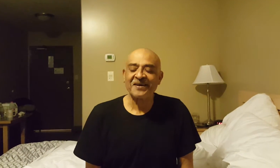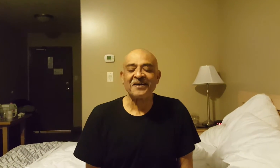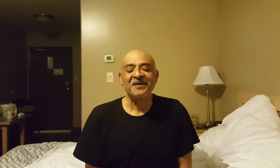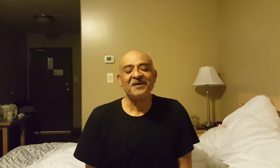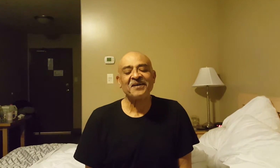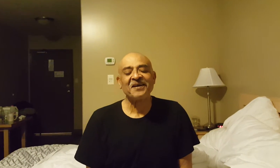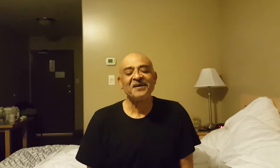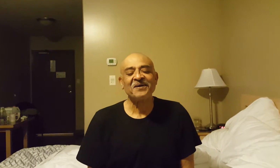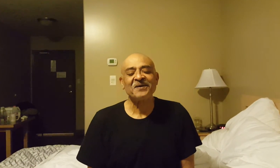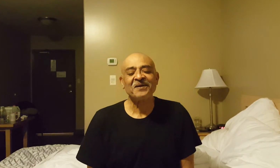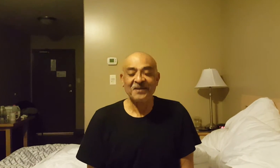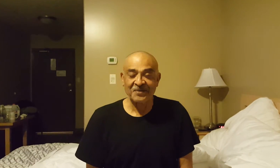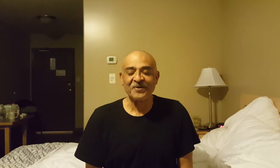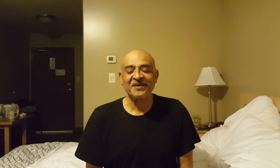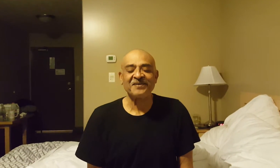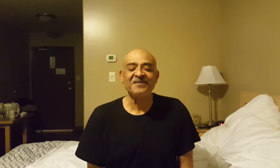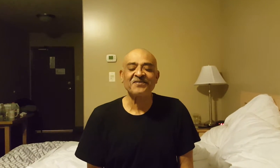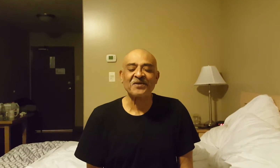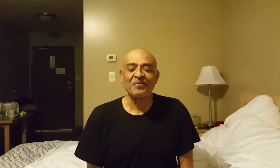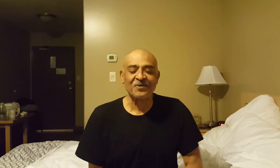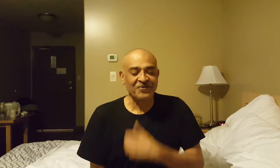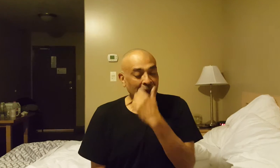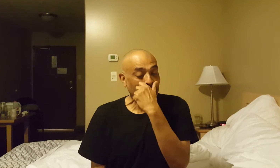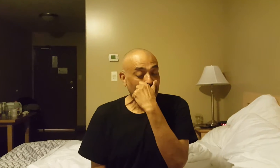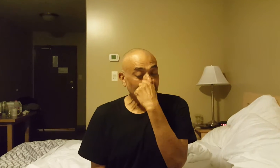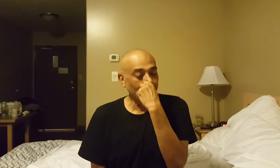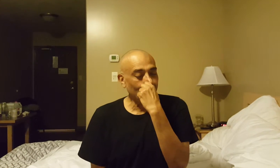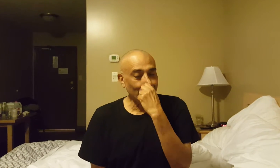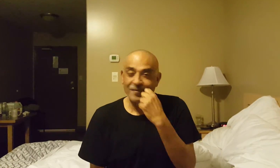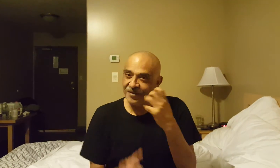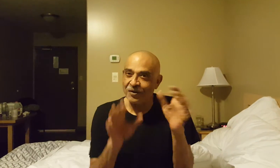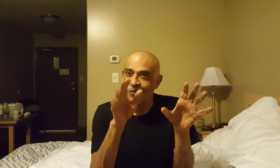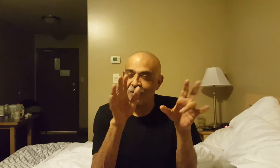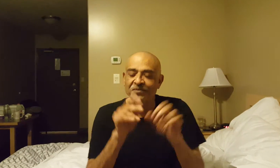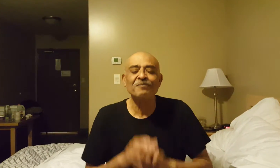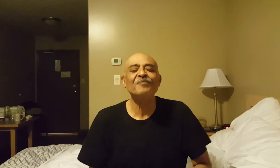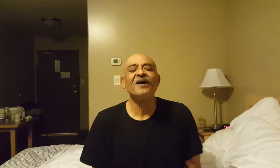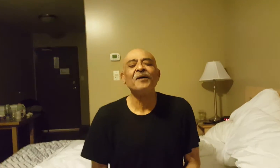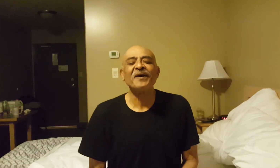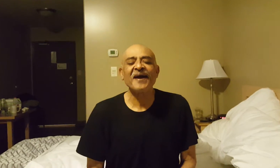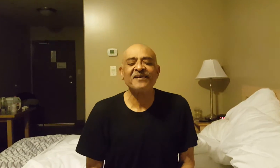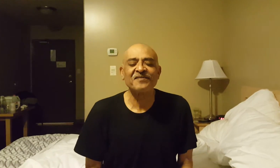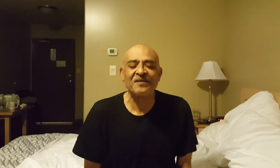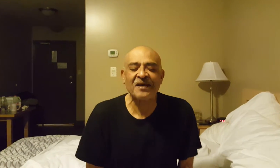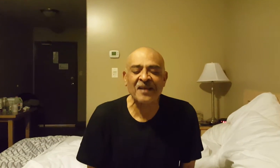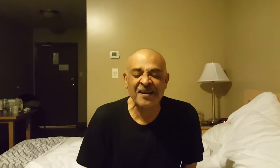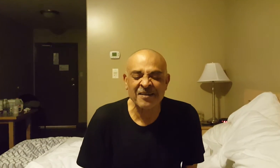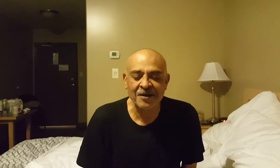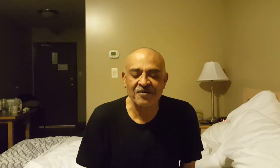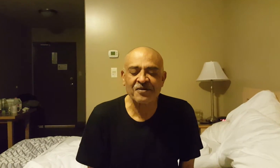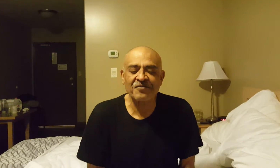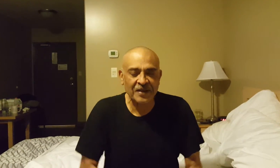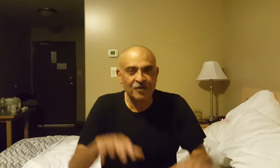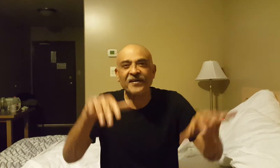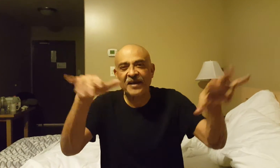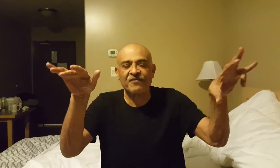a little bit at least about quantum mechanics and that field of endeavor.